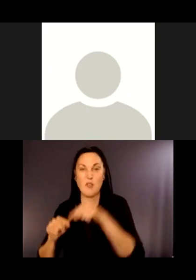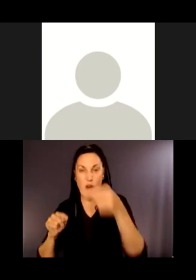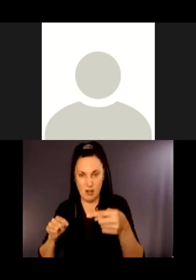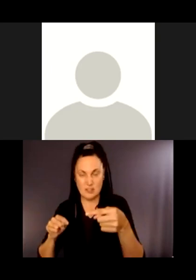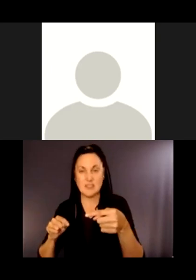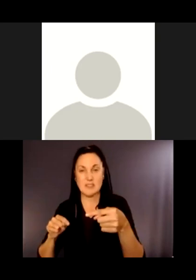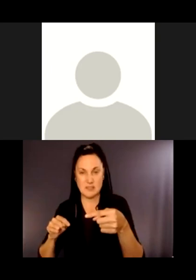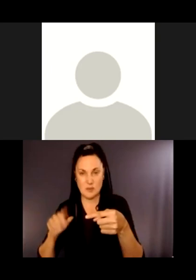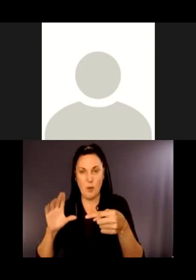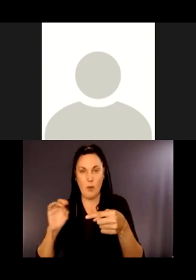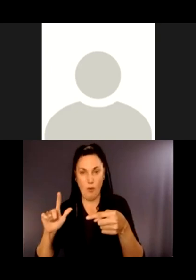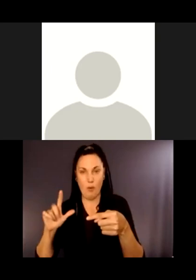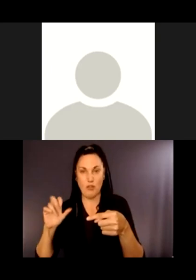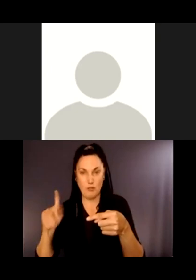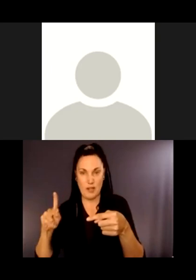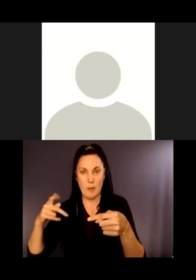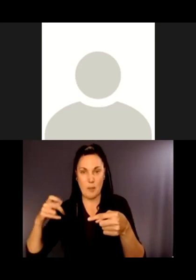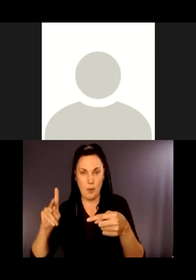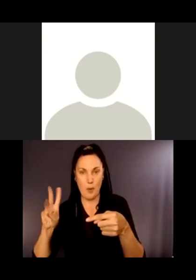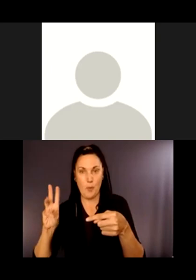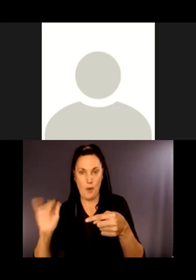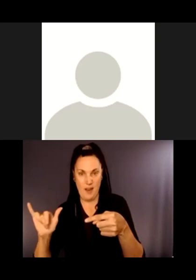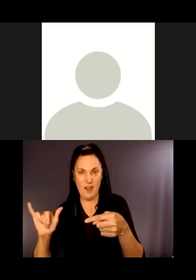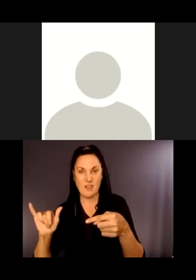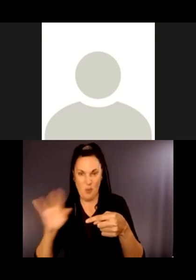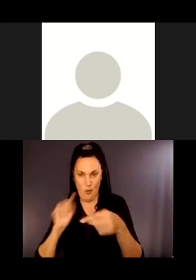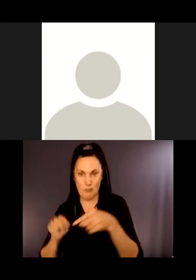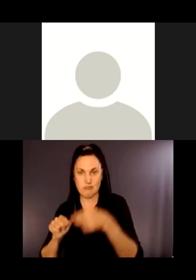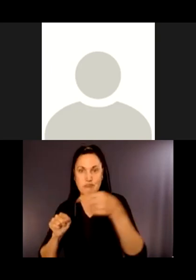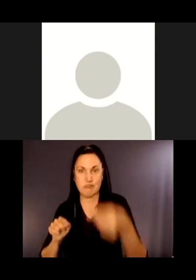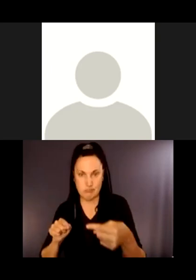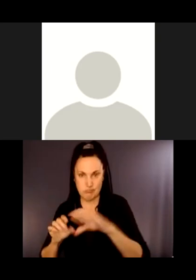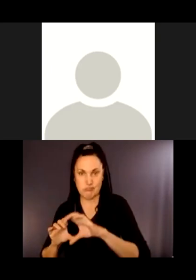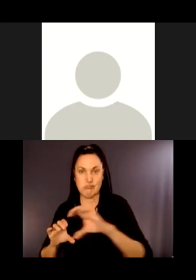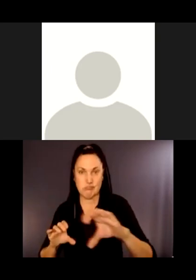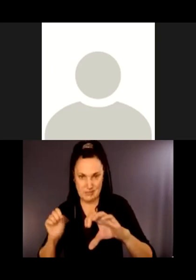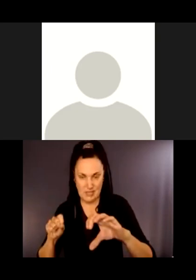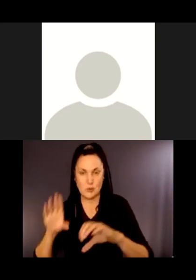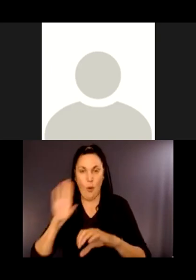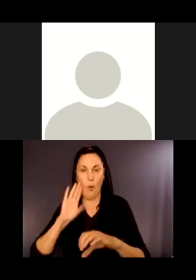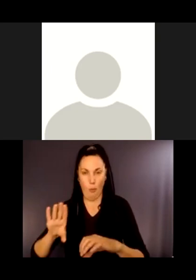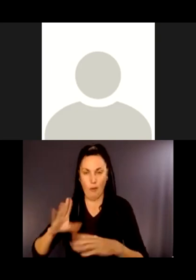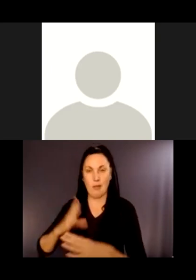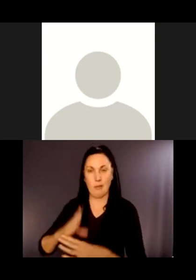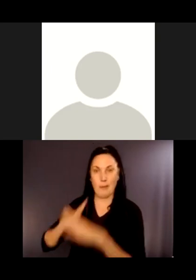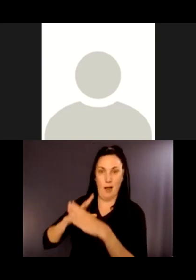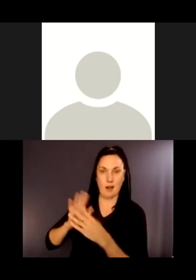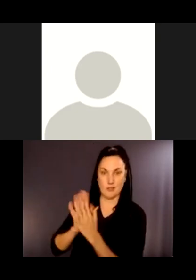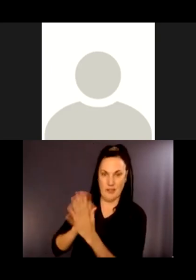We will have another meeting about that when we know our permit conditions. But you see this area, and there's going to be a lot of